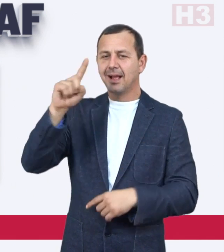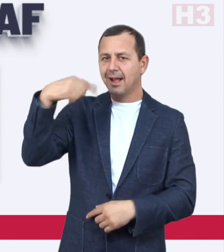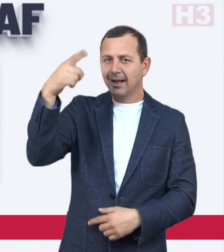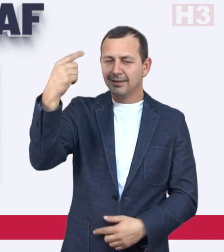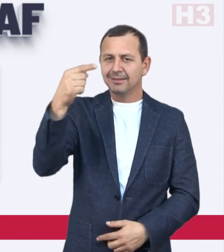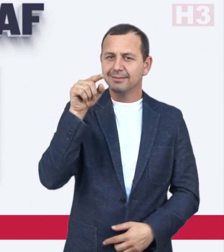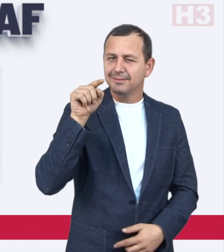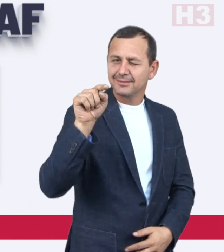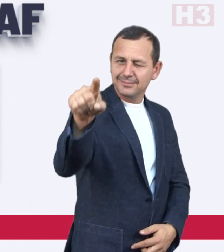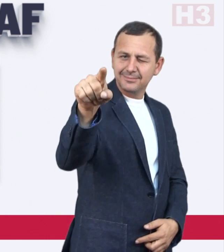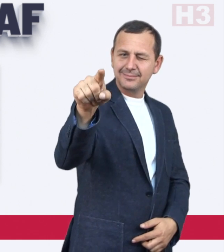See you next time!